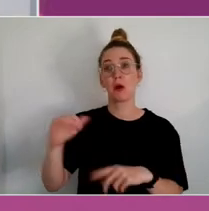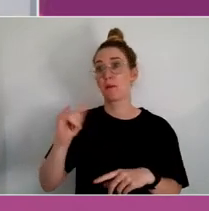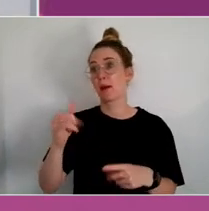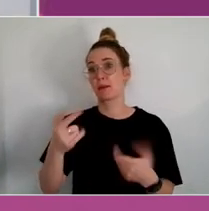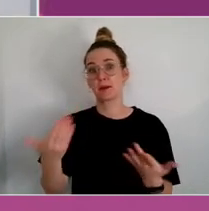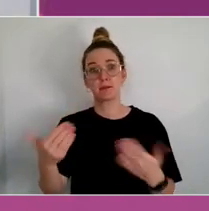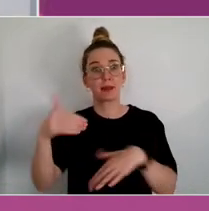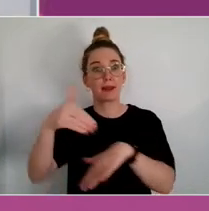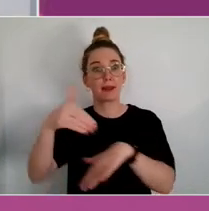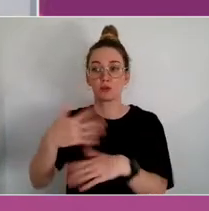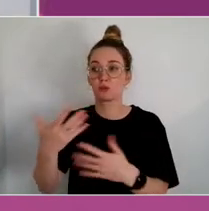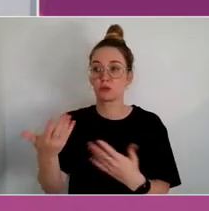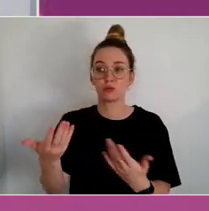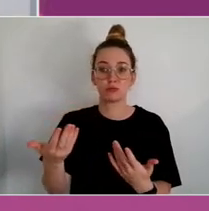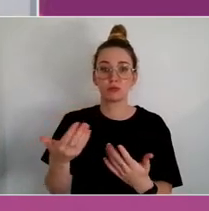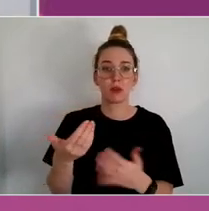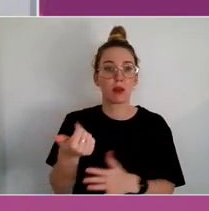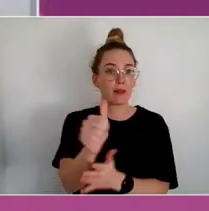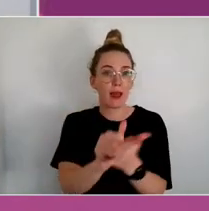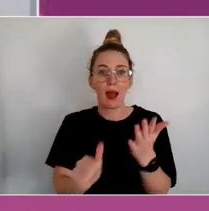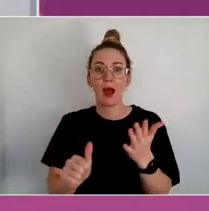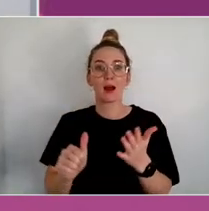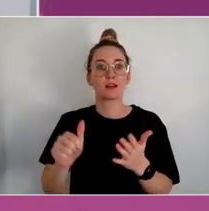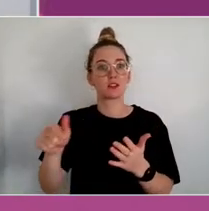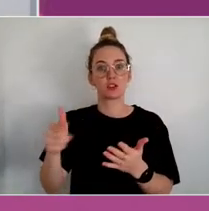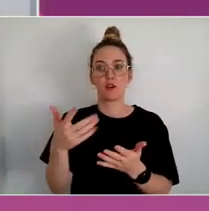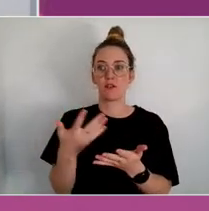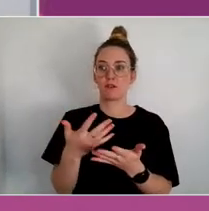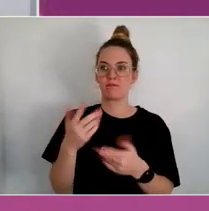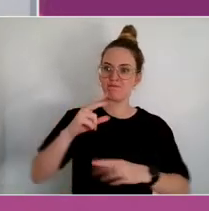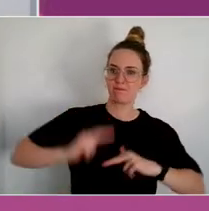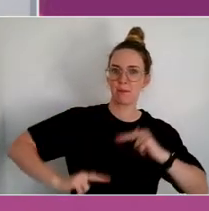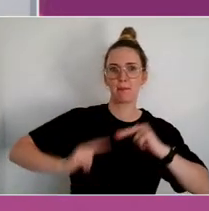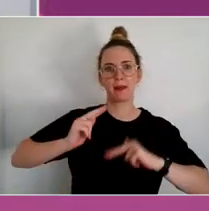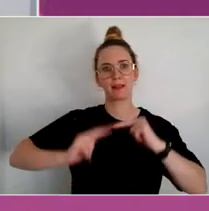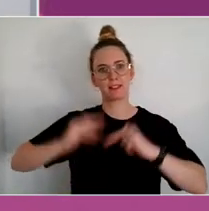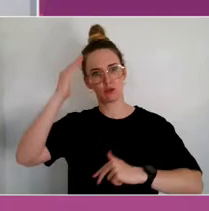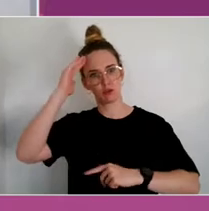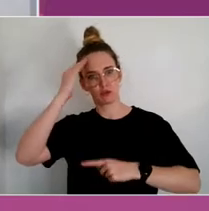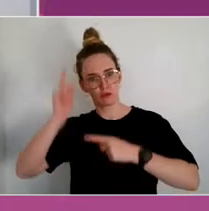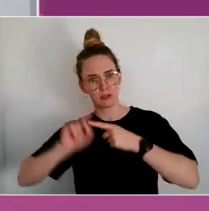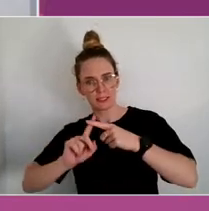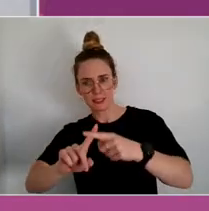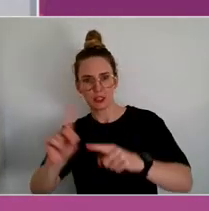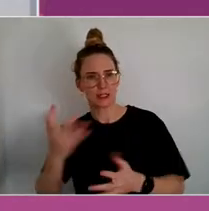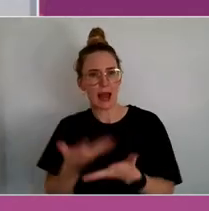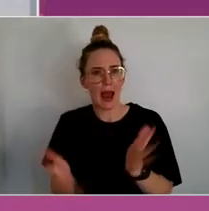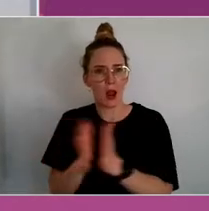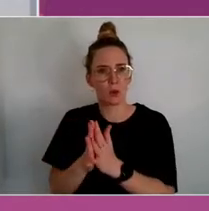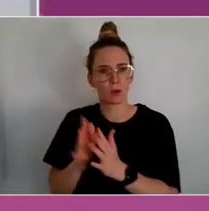arts in preventative or building resilience, versus maybe the role in recovery, the difference